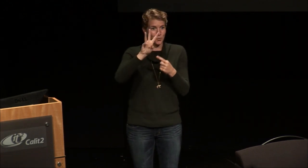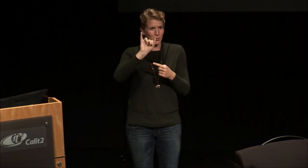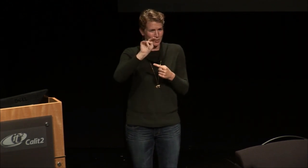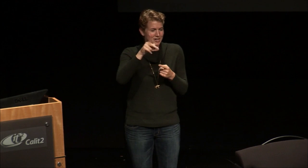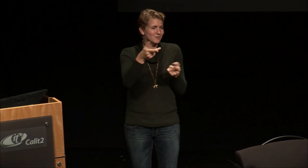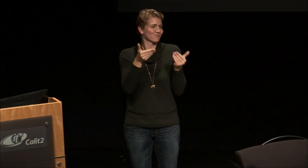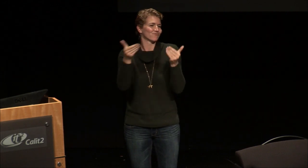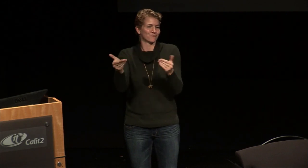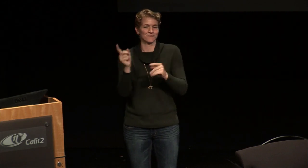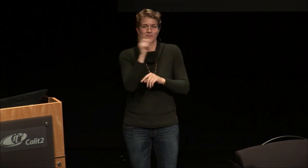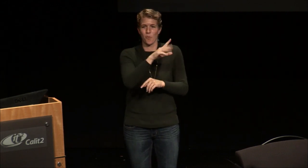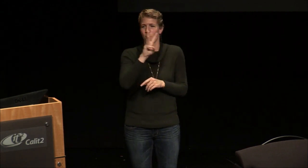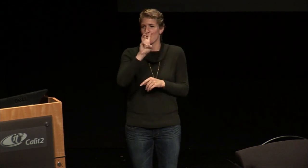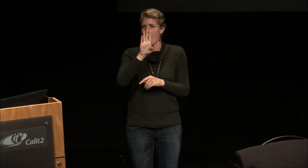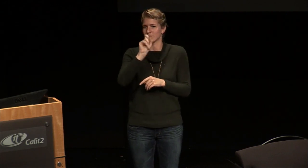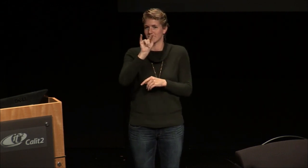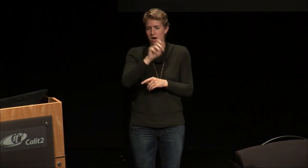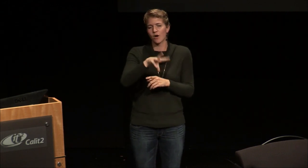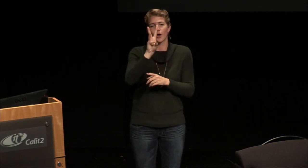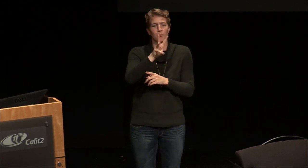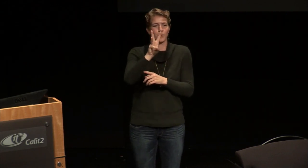you're wondering you want more information about wink please go to his